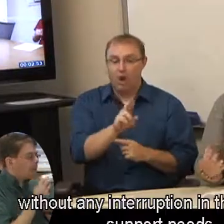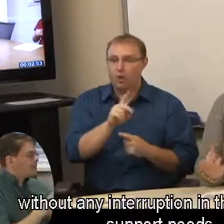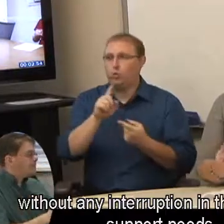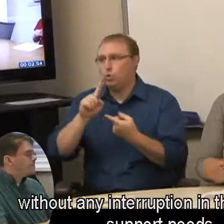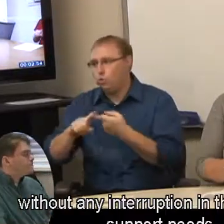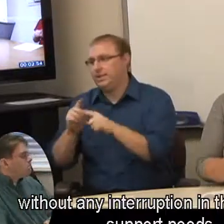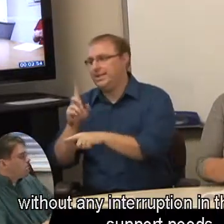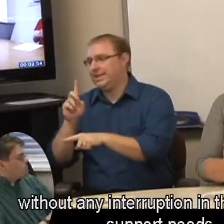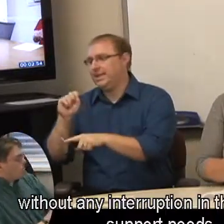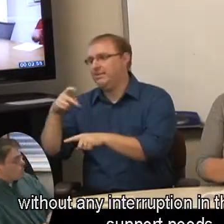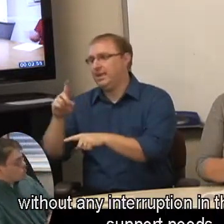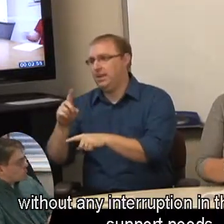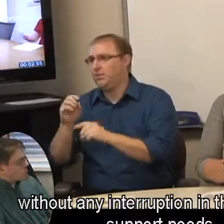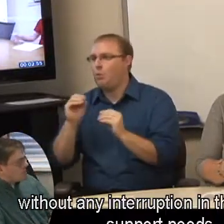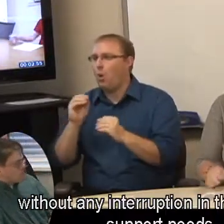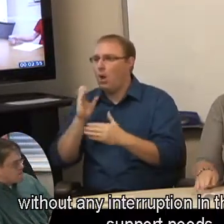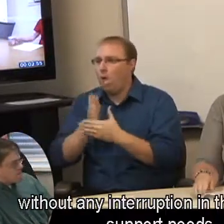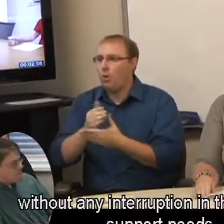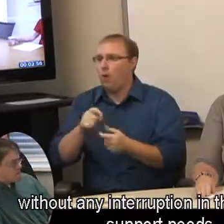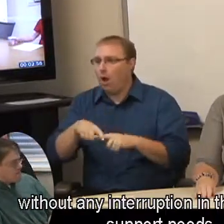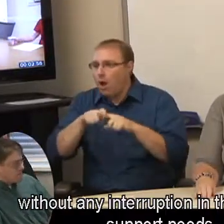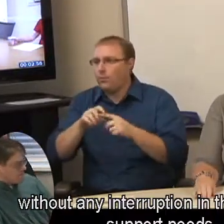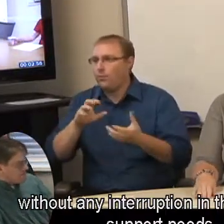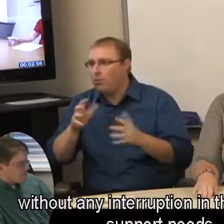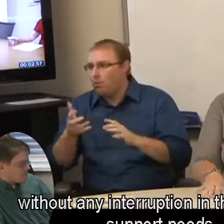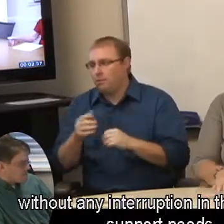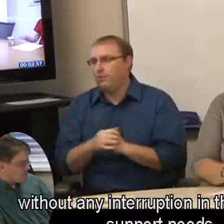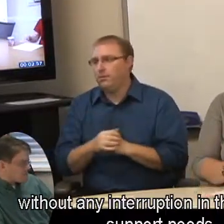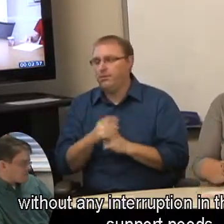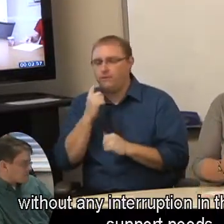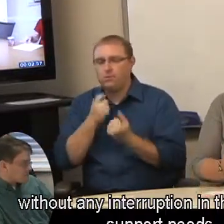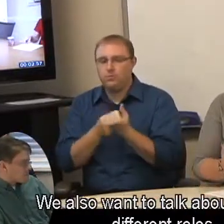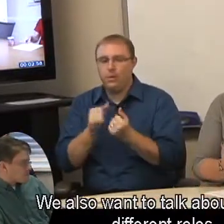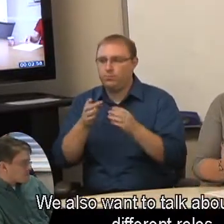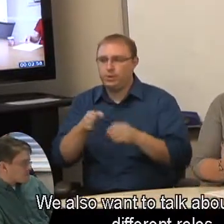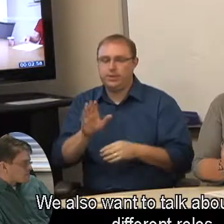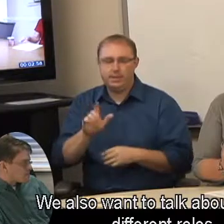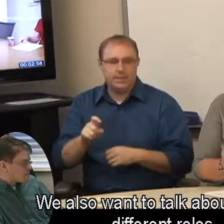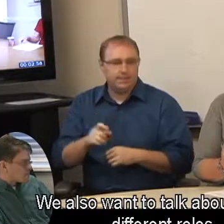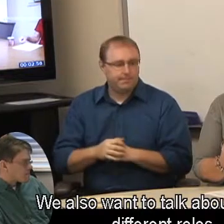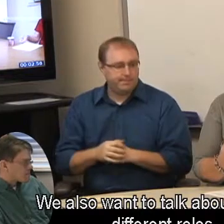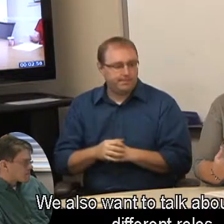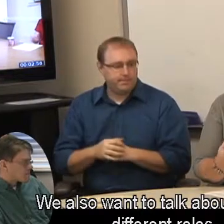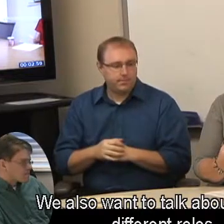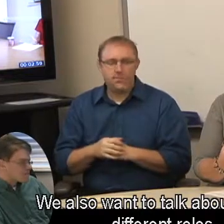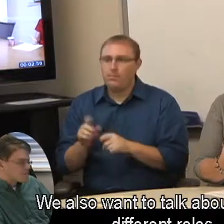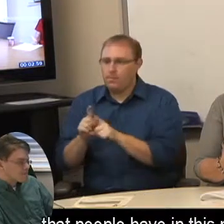without any interruption in that person's support needs. We also want to talk about just the different roles